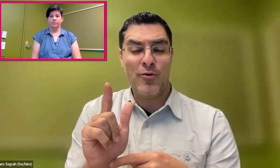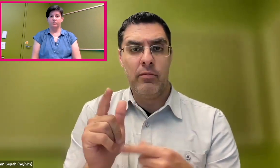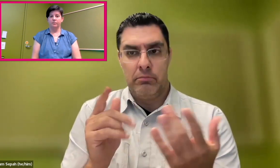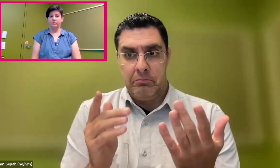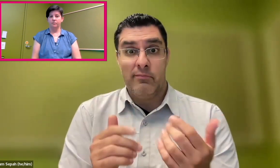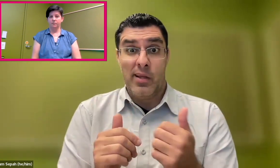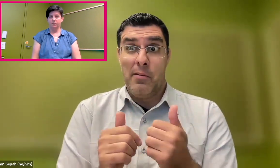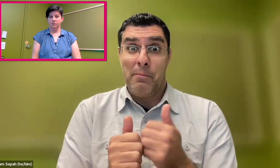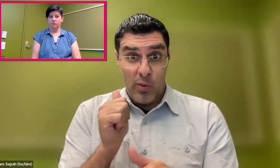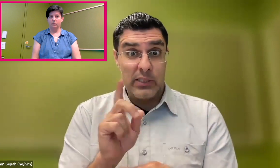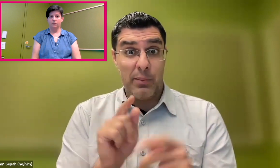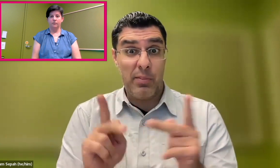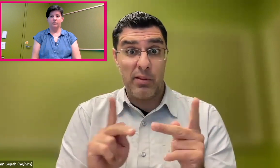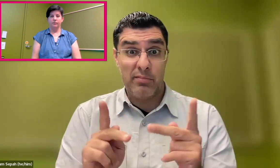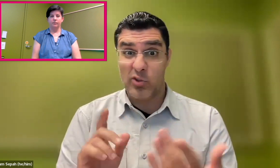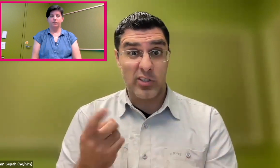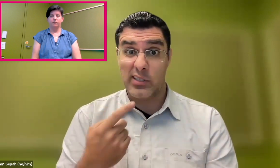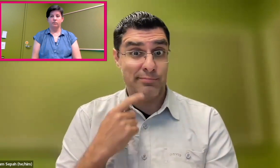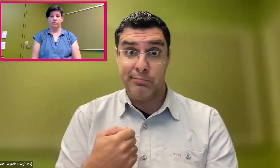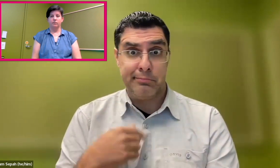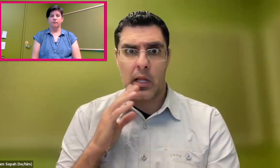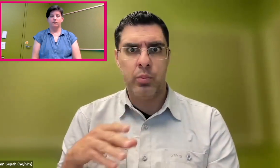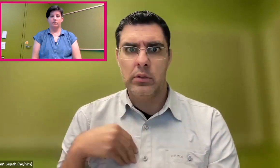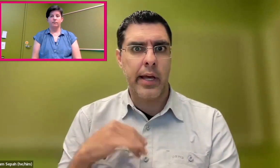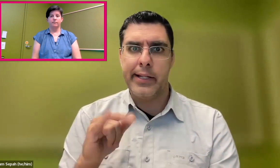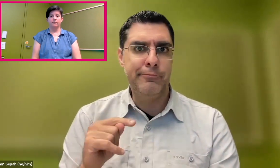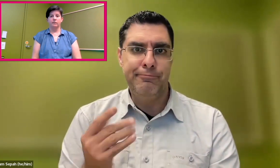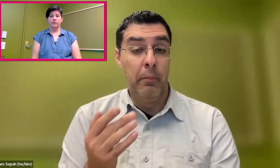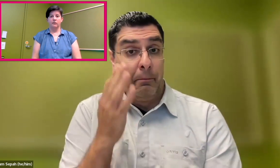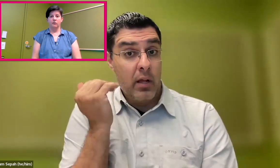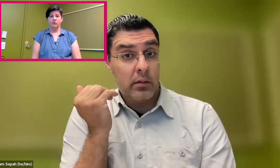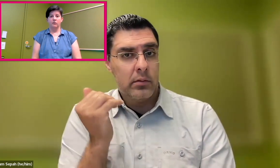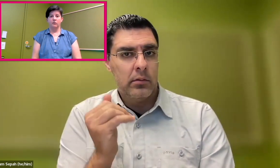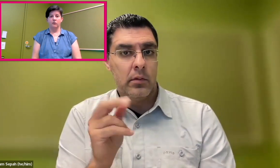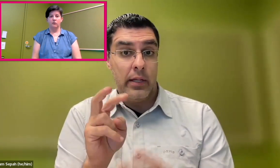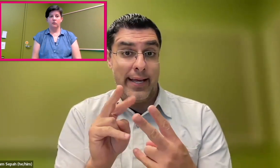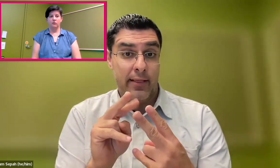And it's not an easy thing to do. Most disabled people just say it's worth it,